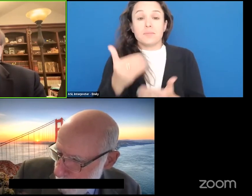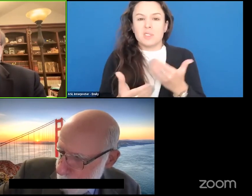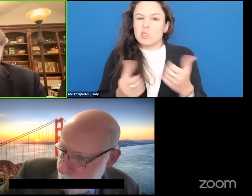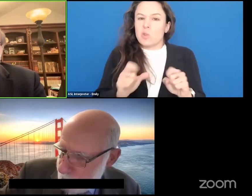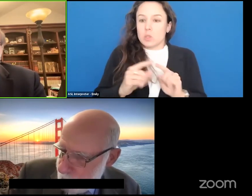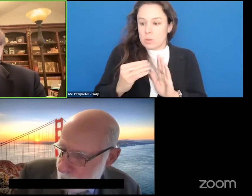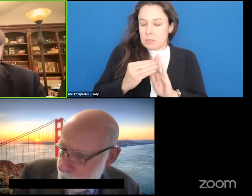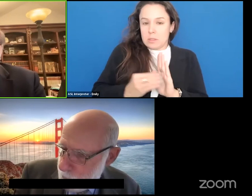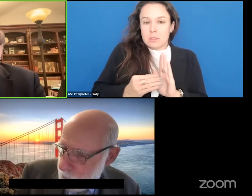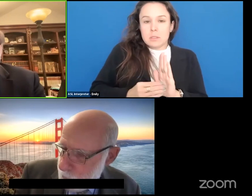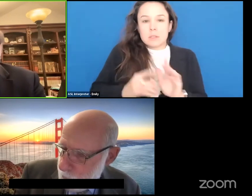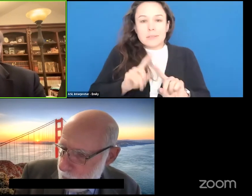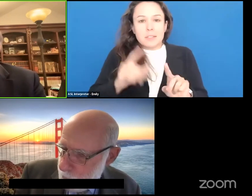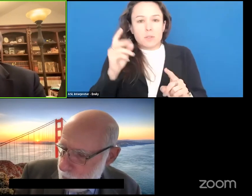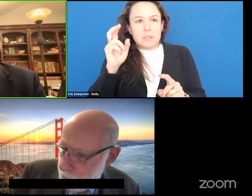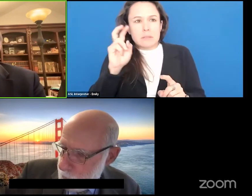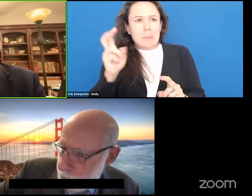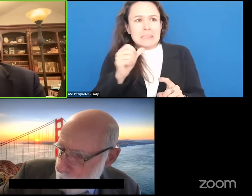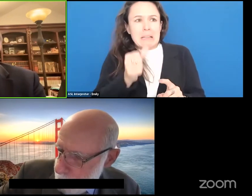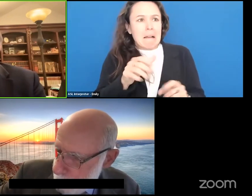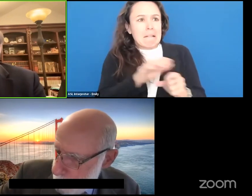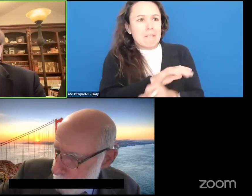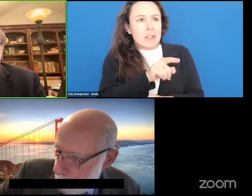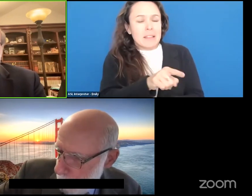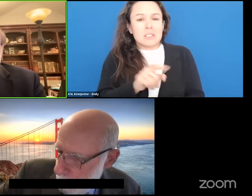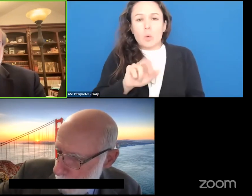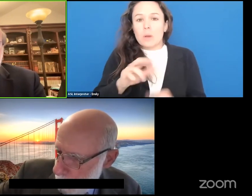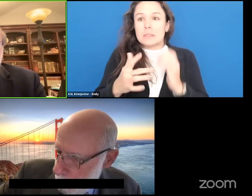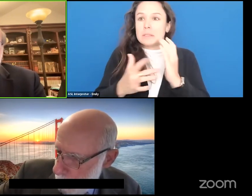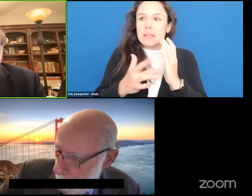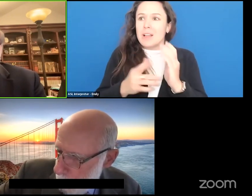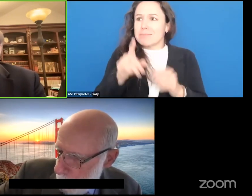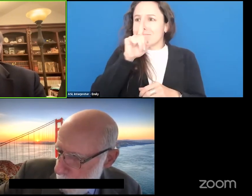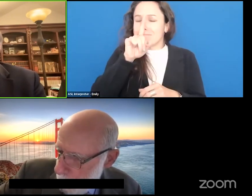of topics that you think are not being covered or technologies that weren't mentioned and